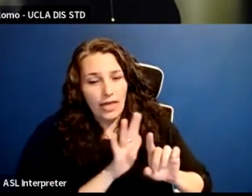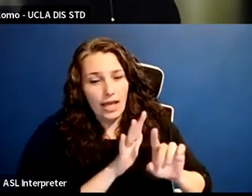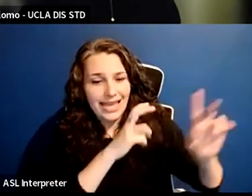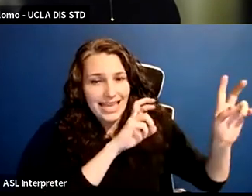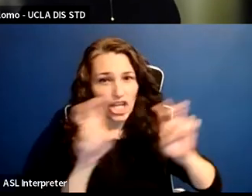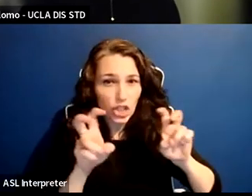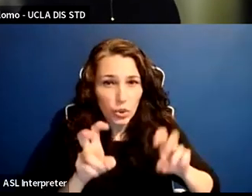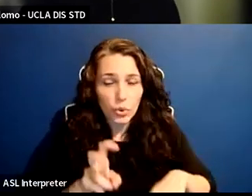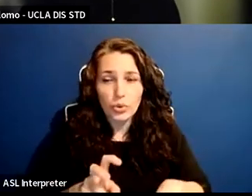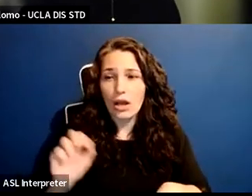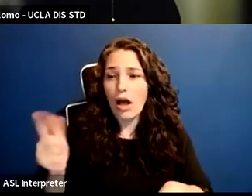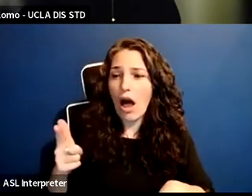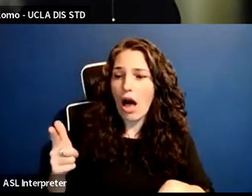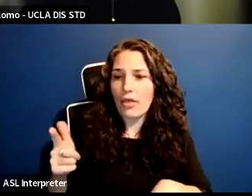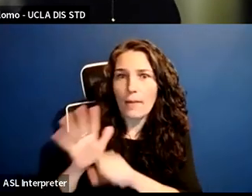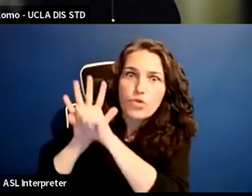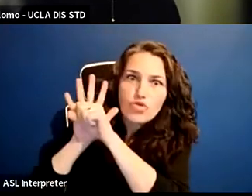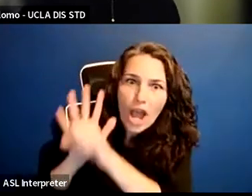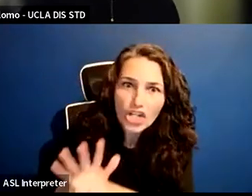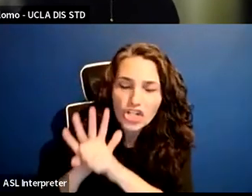are going through and the adverse effect it has on them.